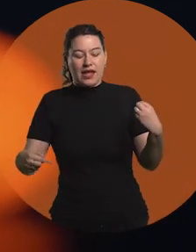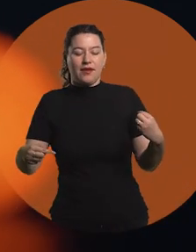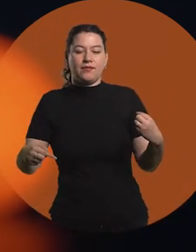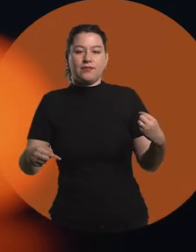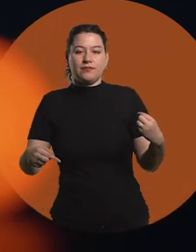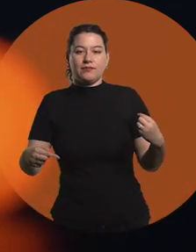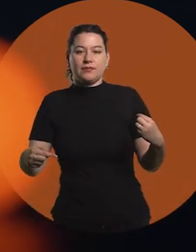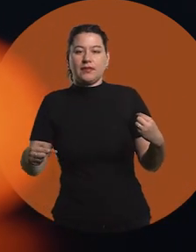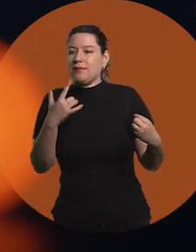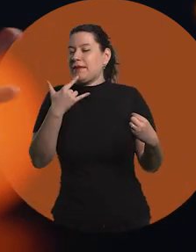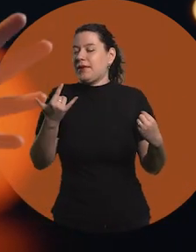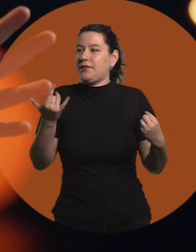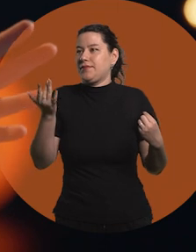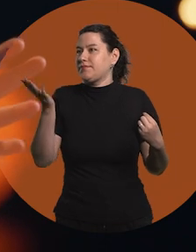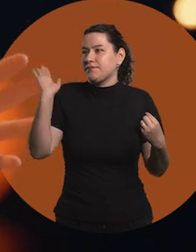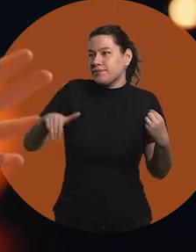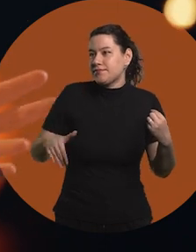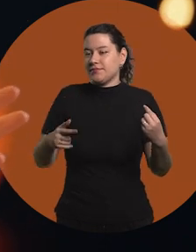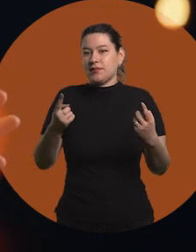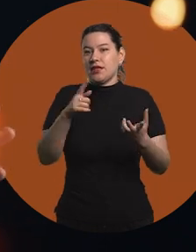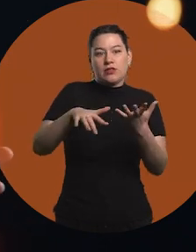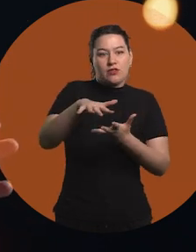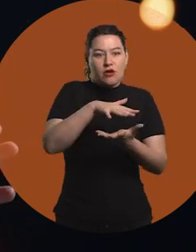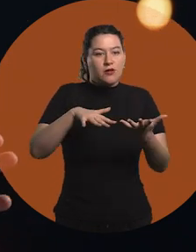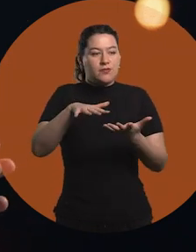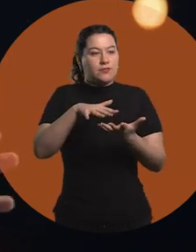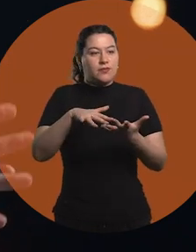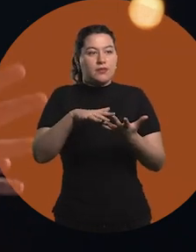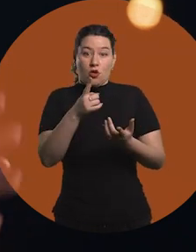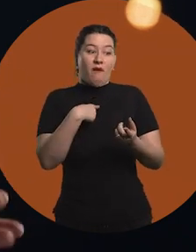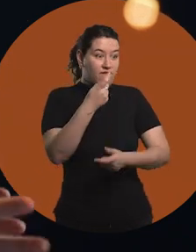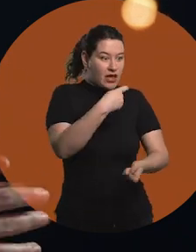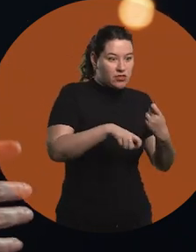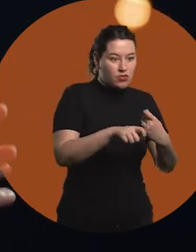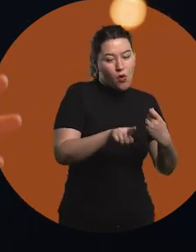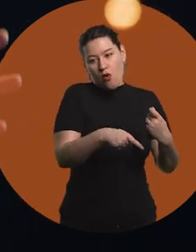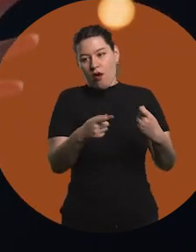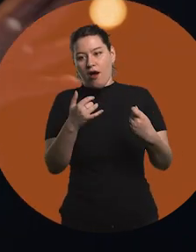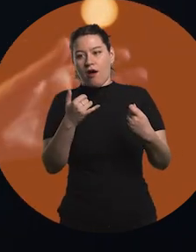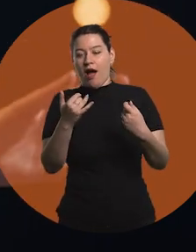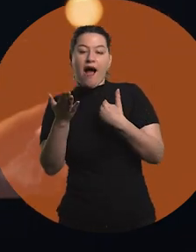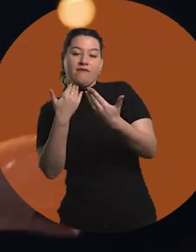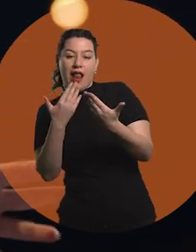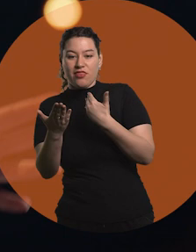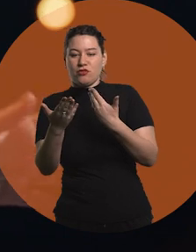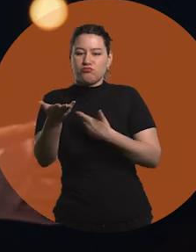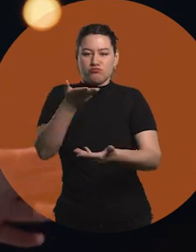To suddenly be in a situation where you have to make a sale; or talk to a person and give them feedback;